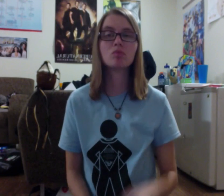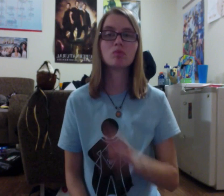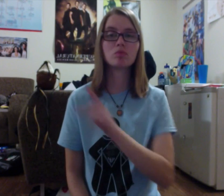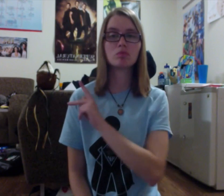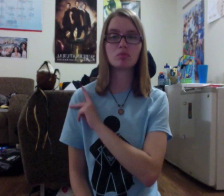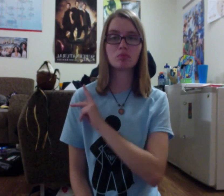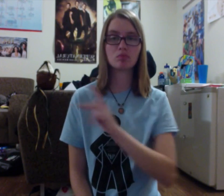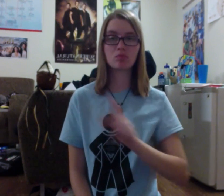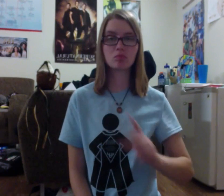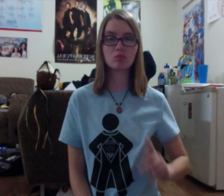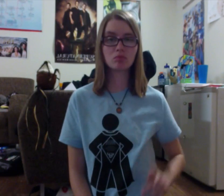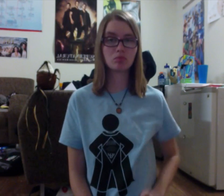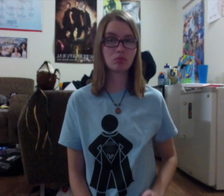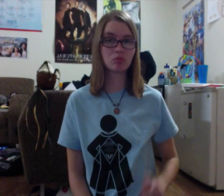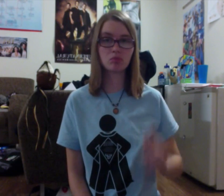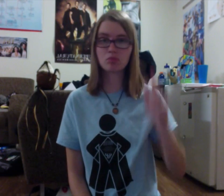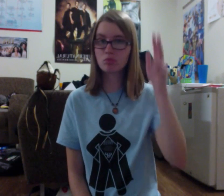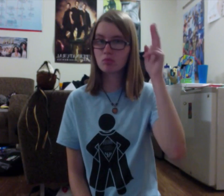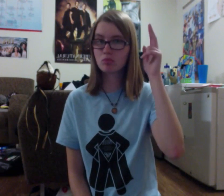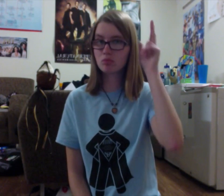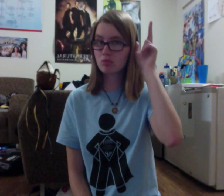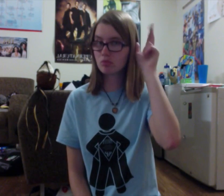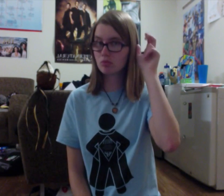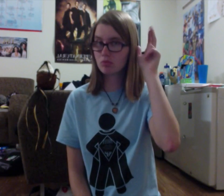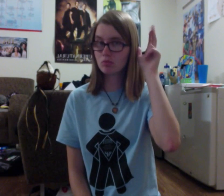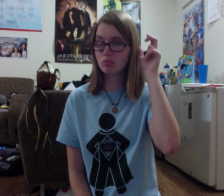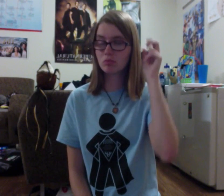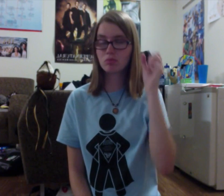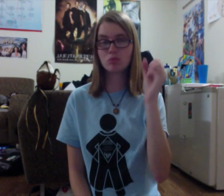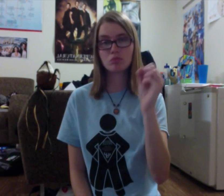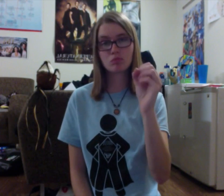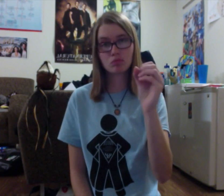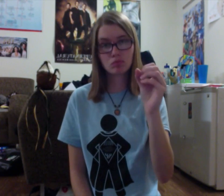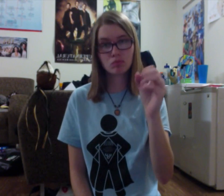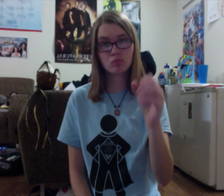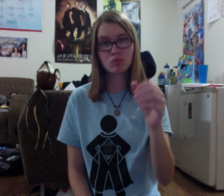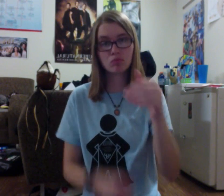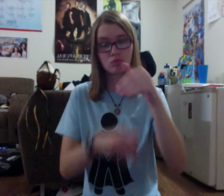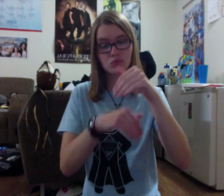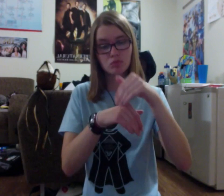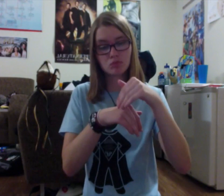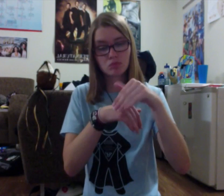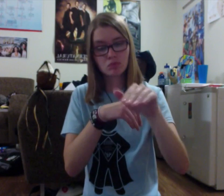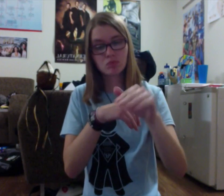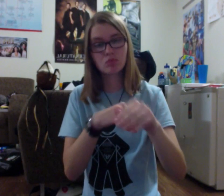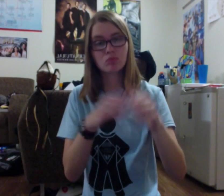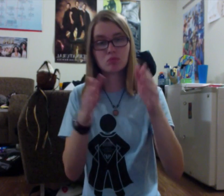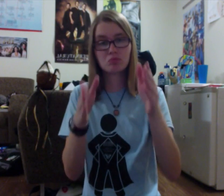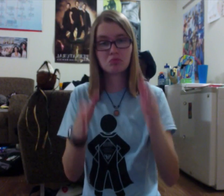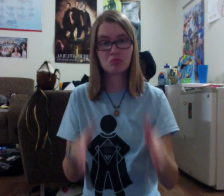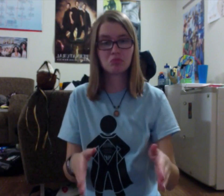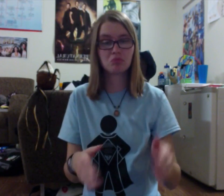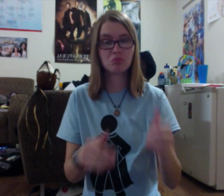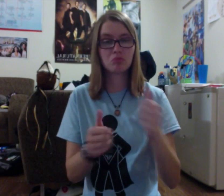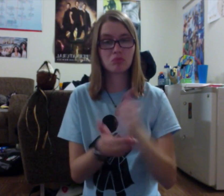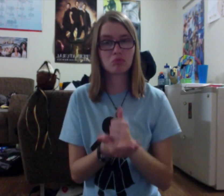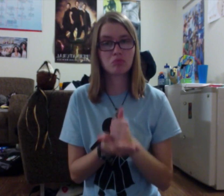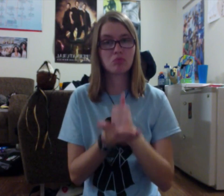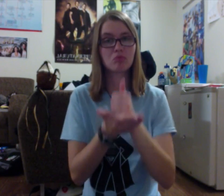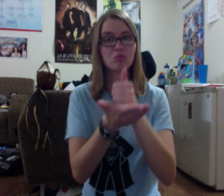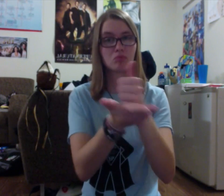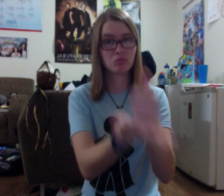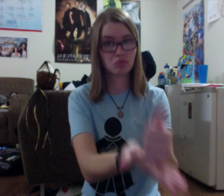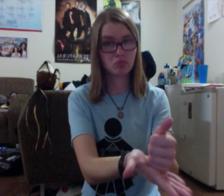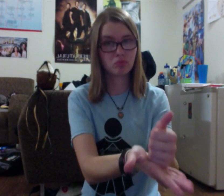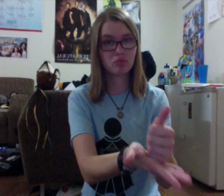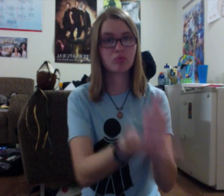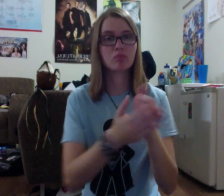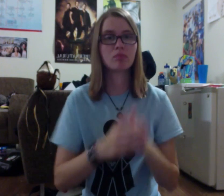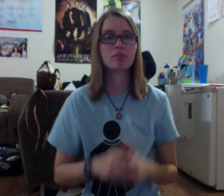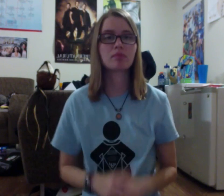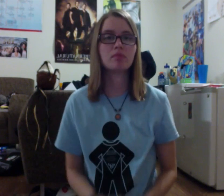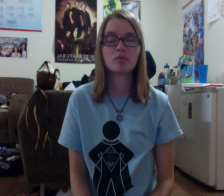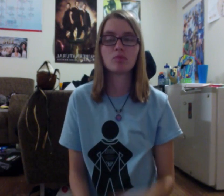The Emperor heard about this and sent someone to help them.